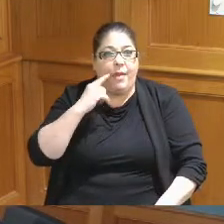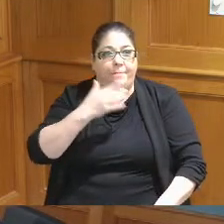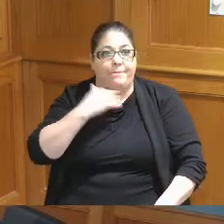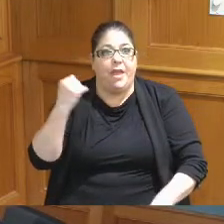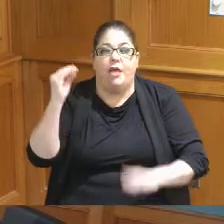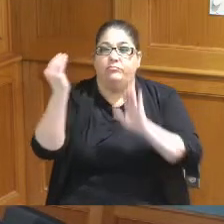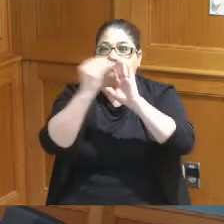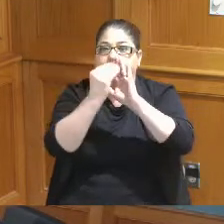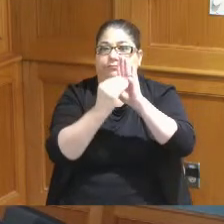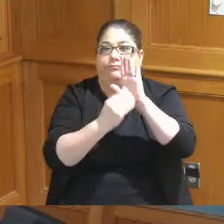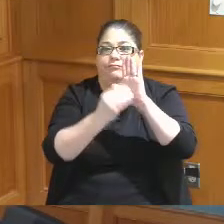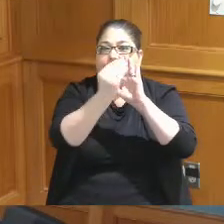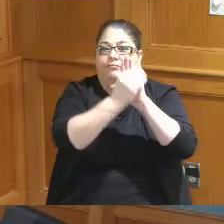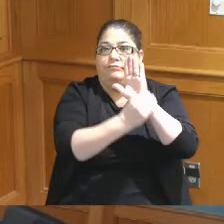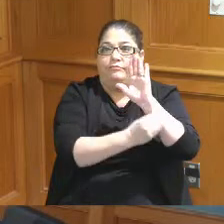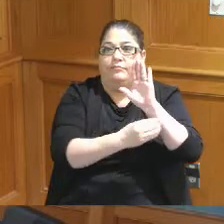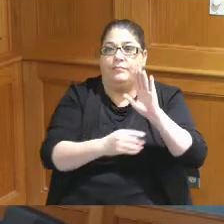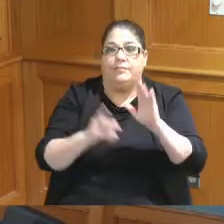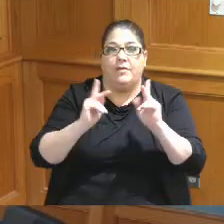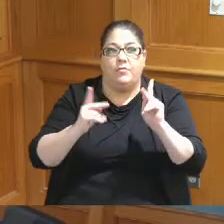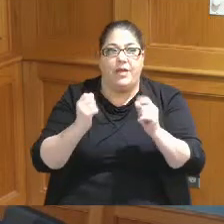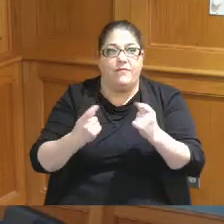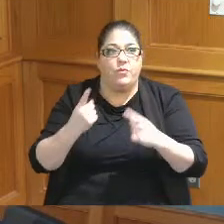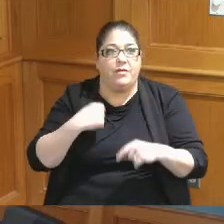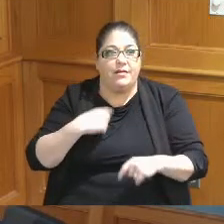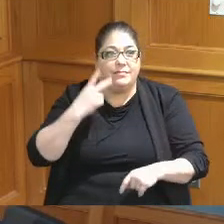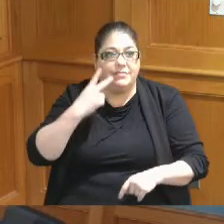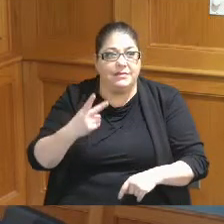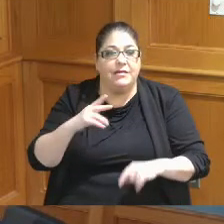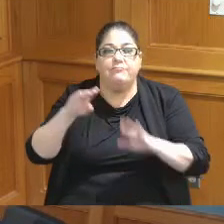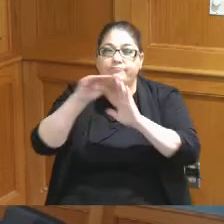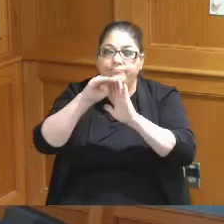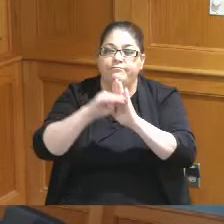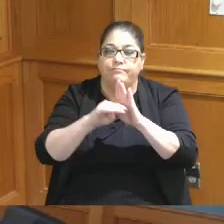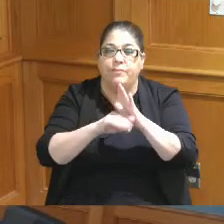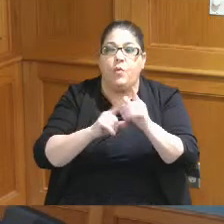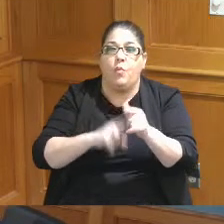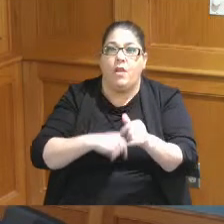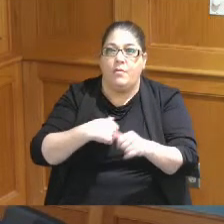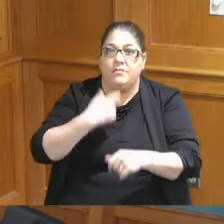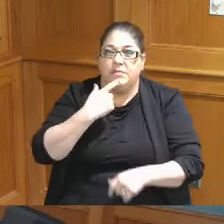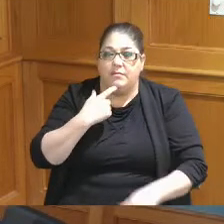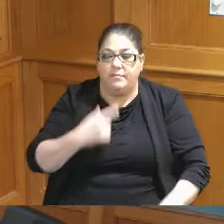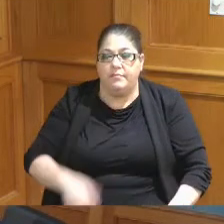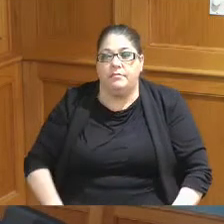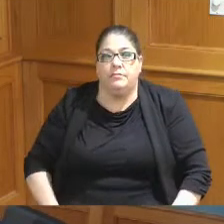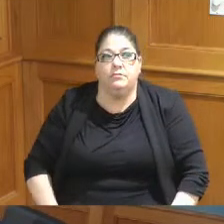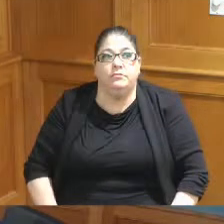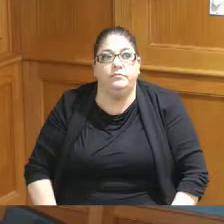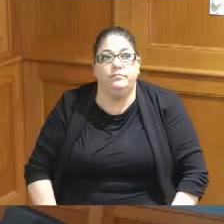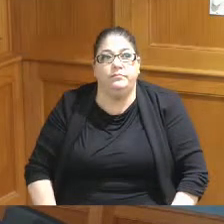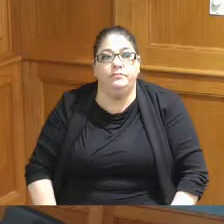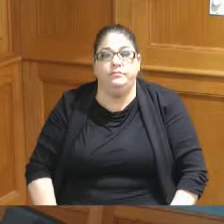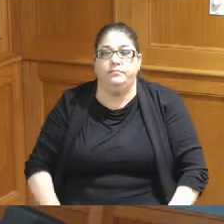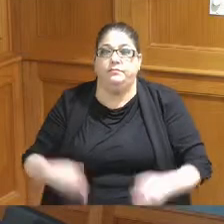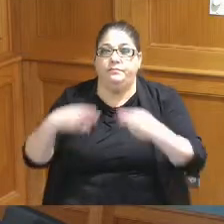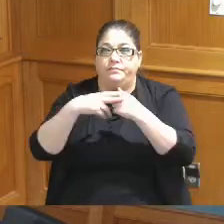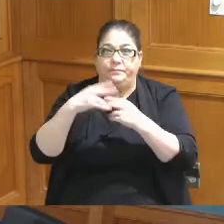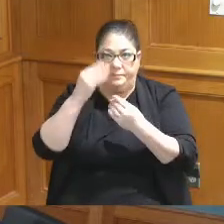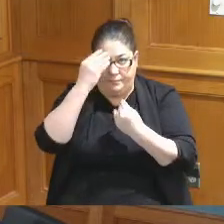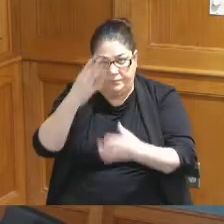it could be put up so every one can follow along but it's basically information and I